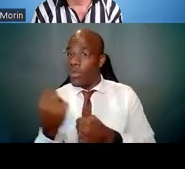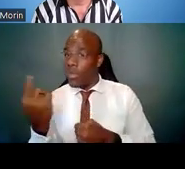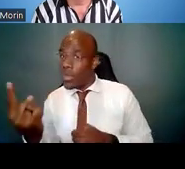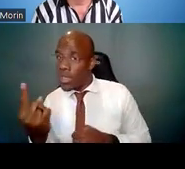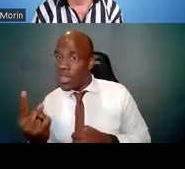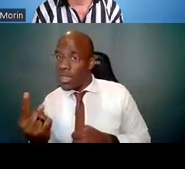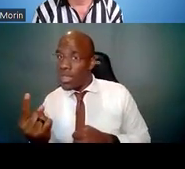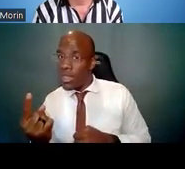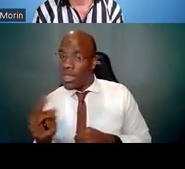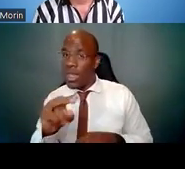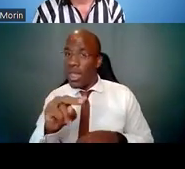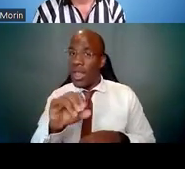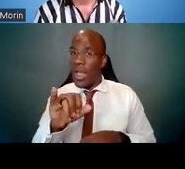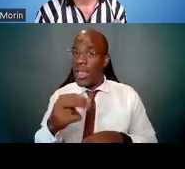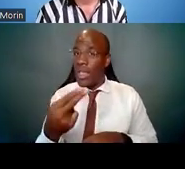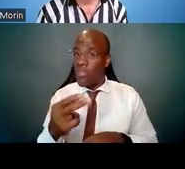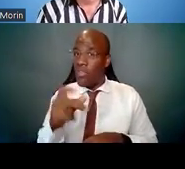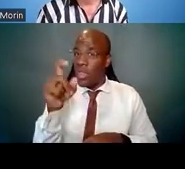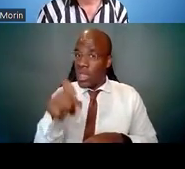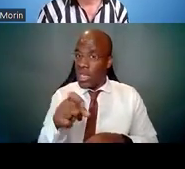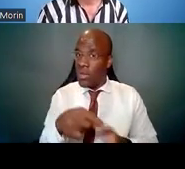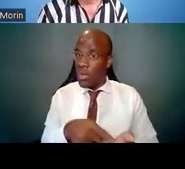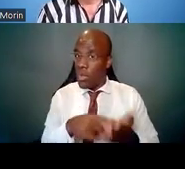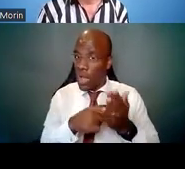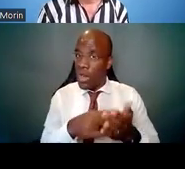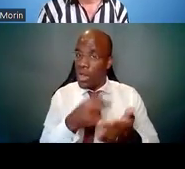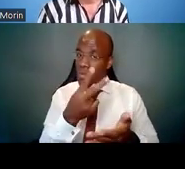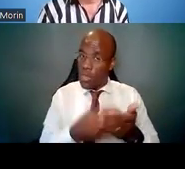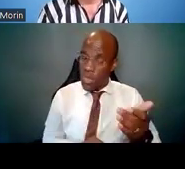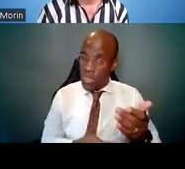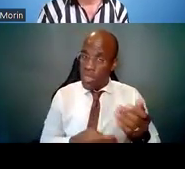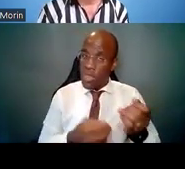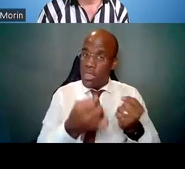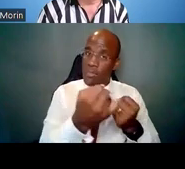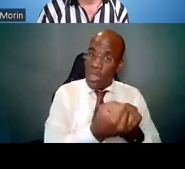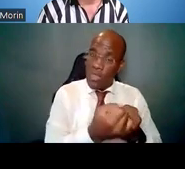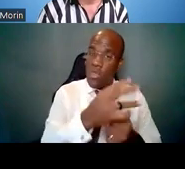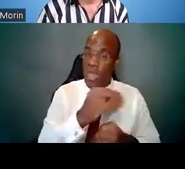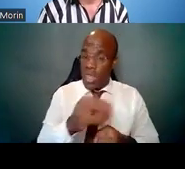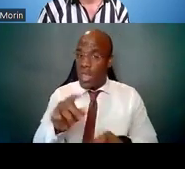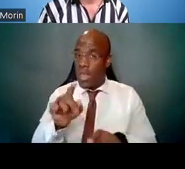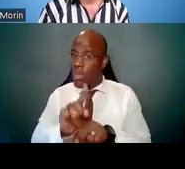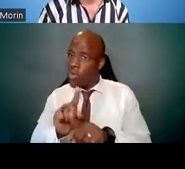Do you need both? Keep in mind that at NIH, the sponsor tends to be the individual